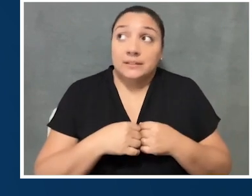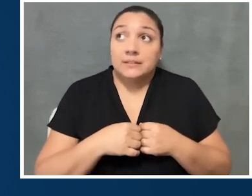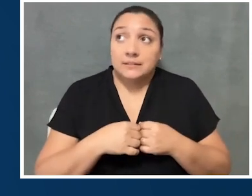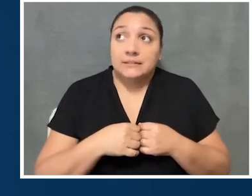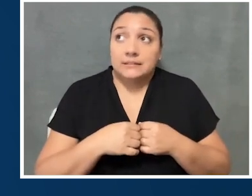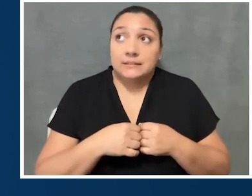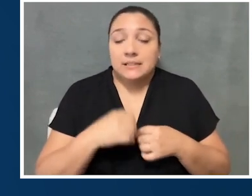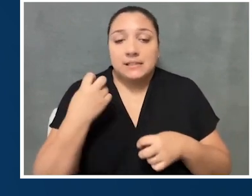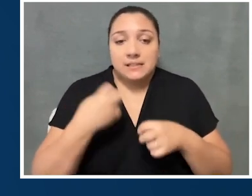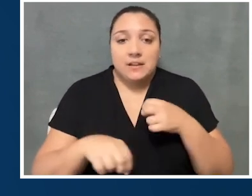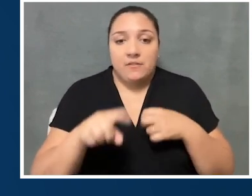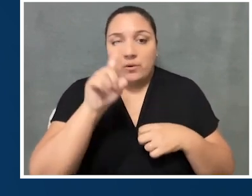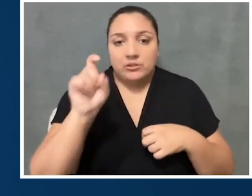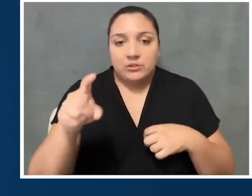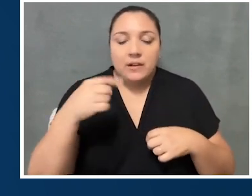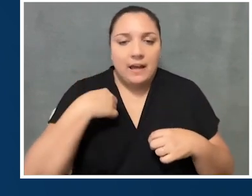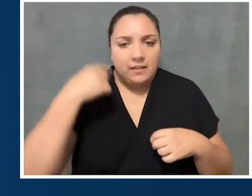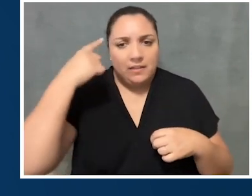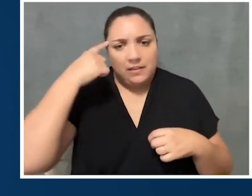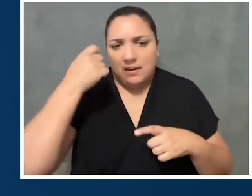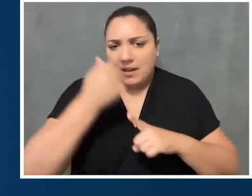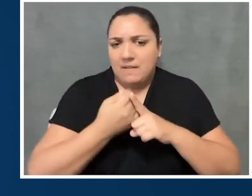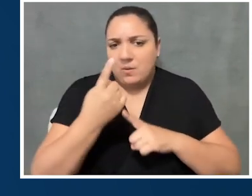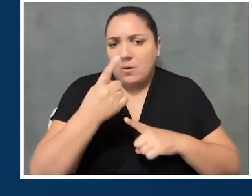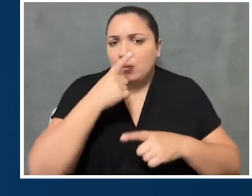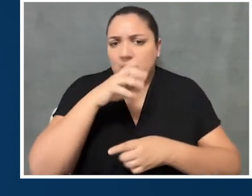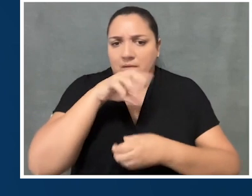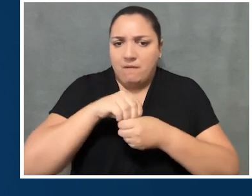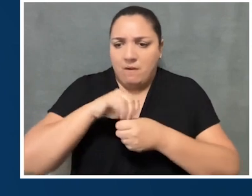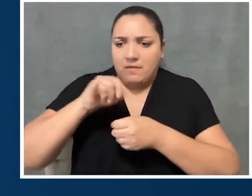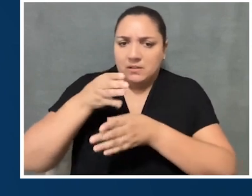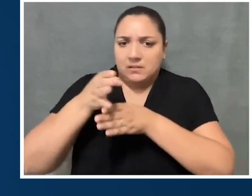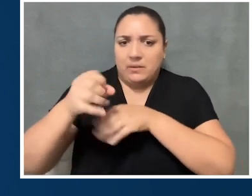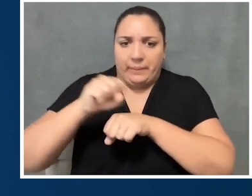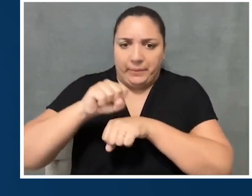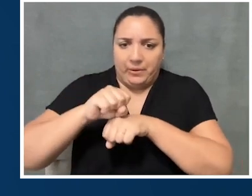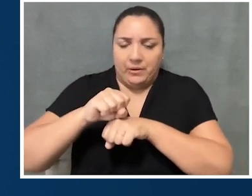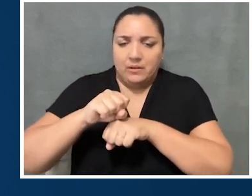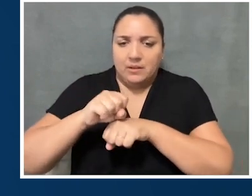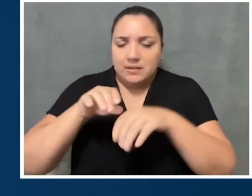a really tough, a tough question. And I think everybody who does accessibility work that